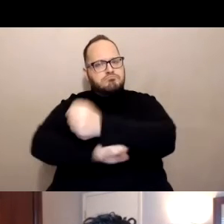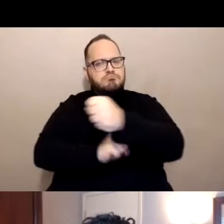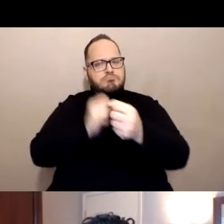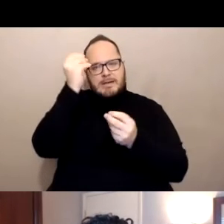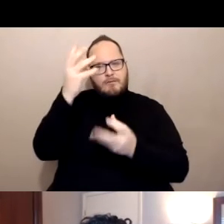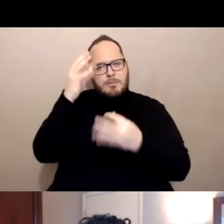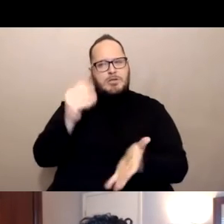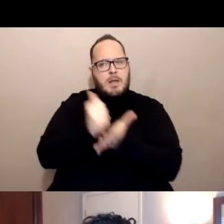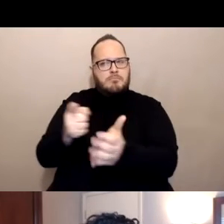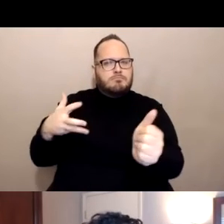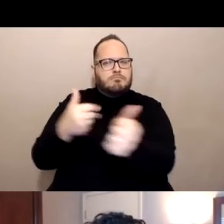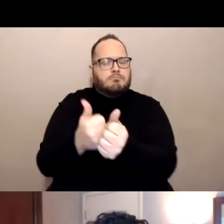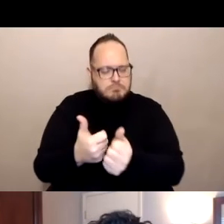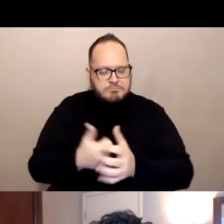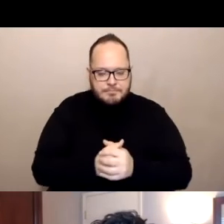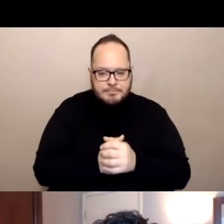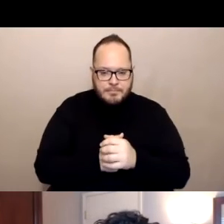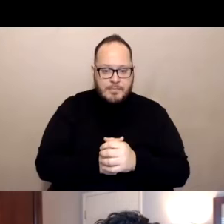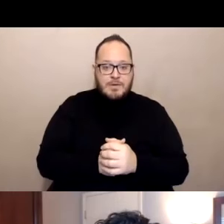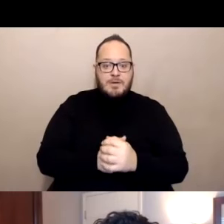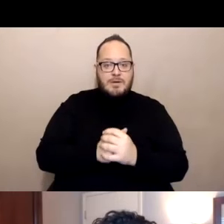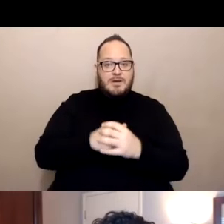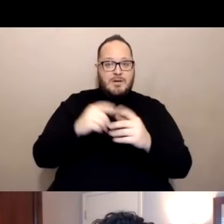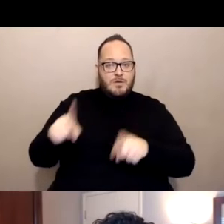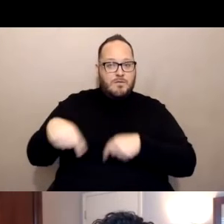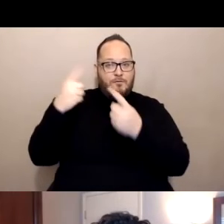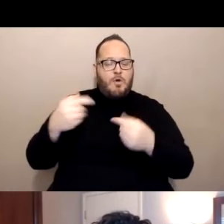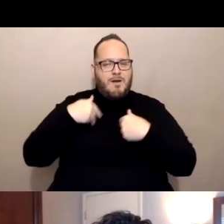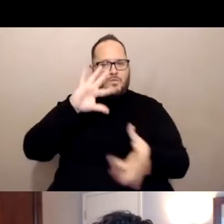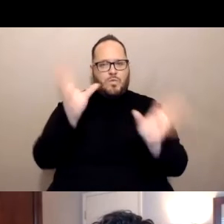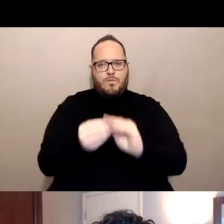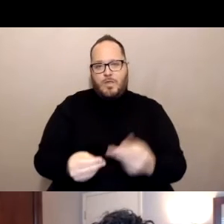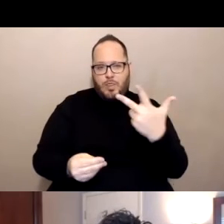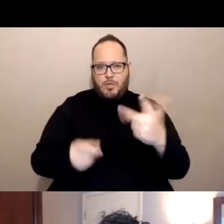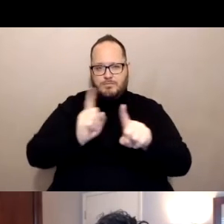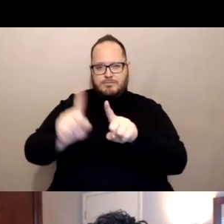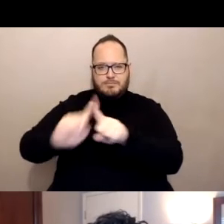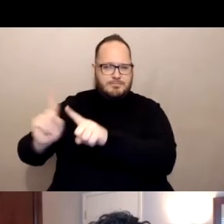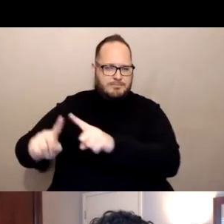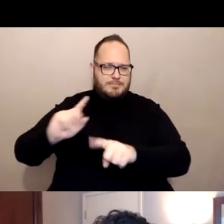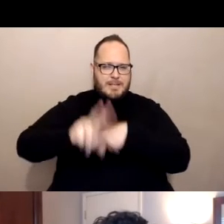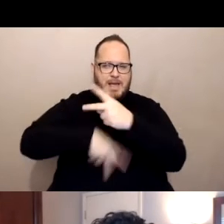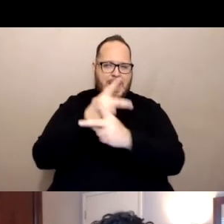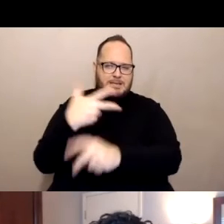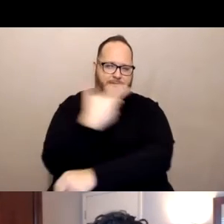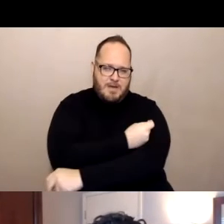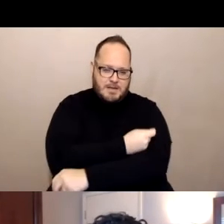And so we have three vaccines and this slide here talks about two the first two that came here to California